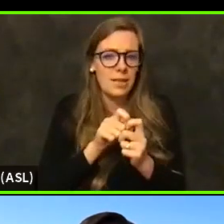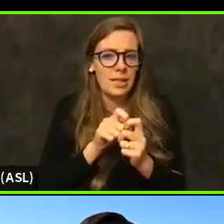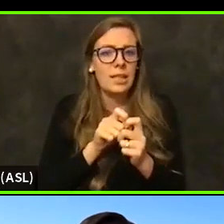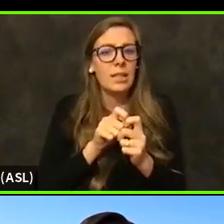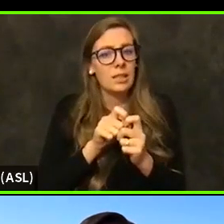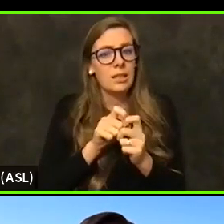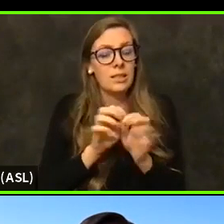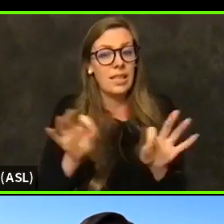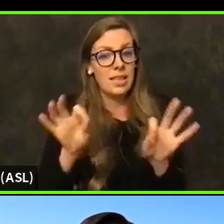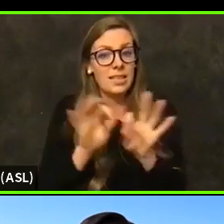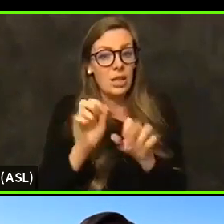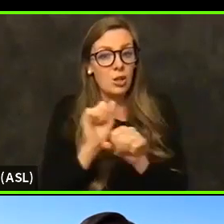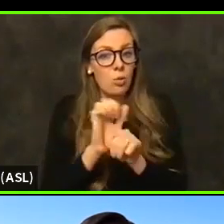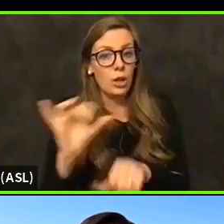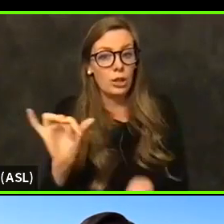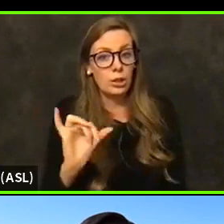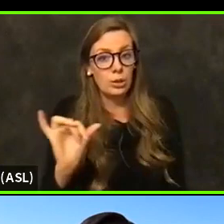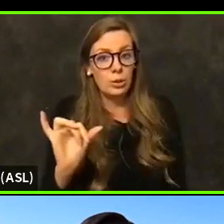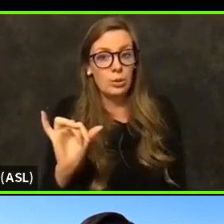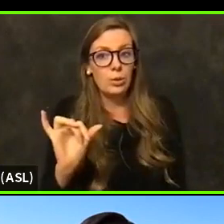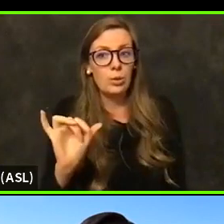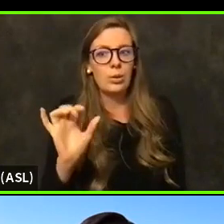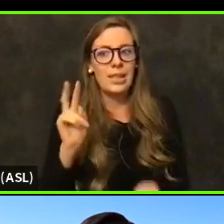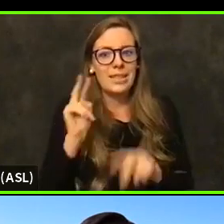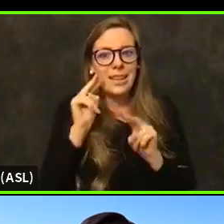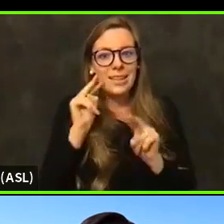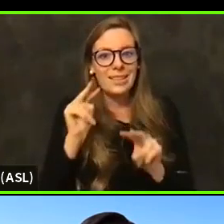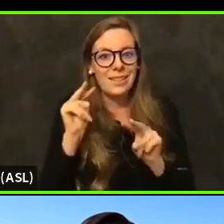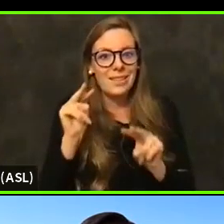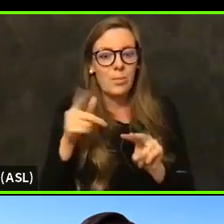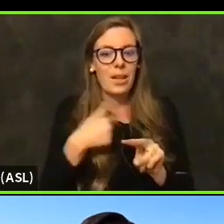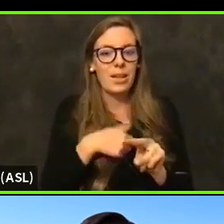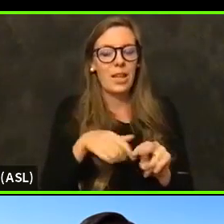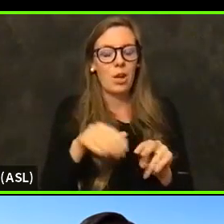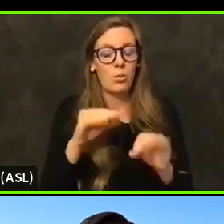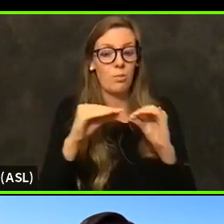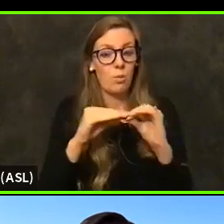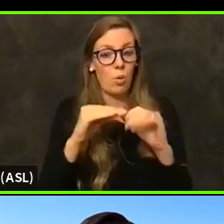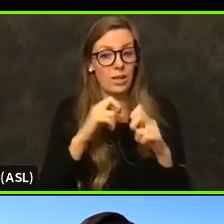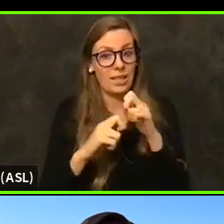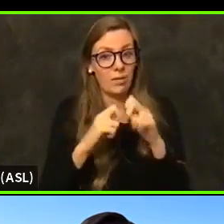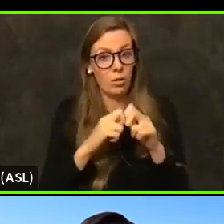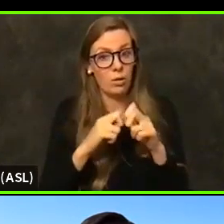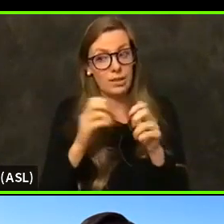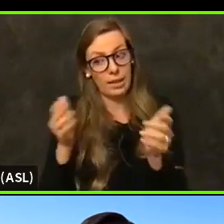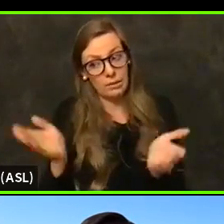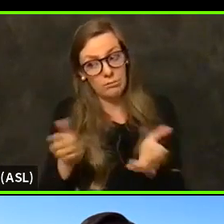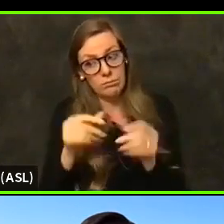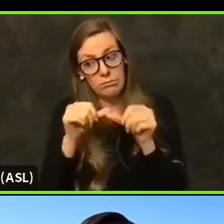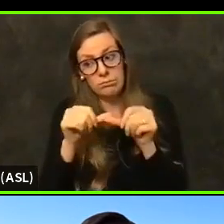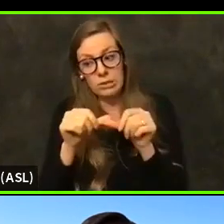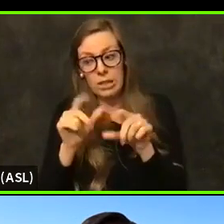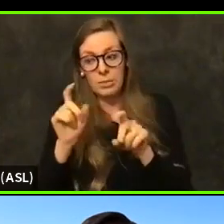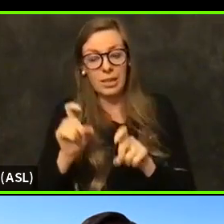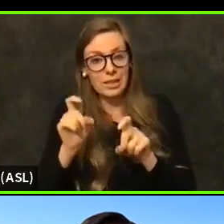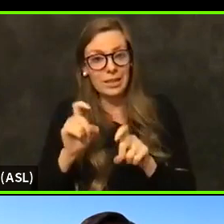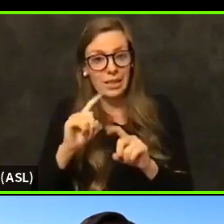As we go into that, it's anticipated that it's going to be more difficult to get people to go in and keep getting testing once they've been vaccinated.